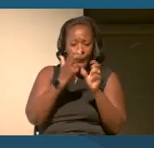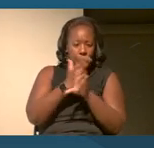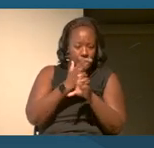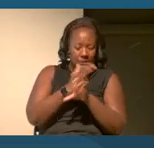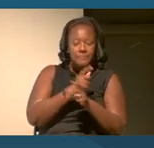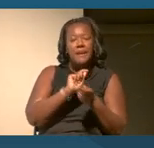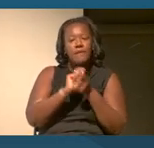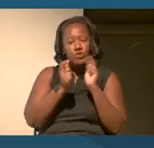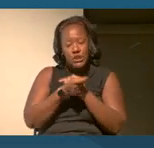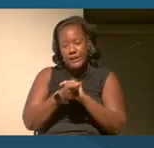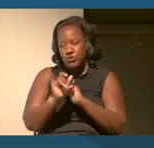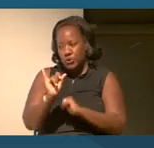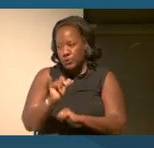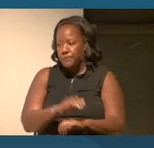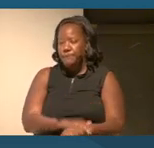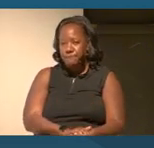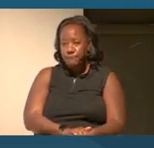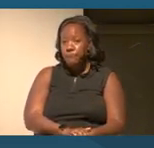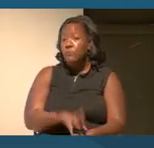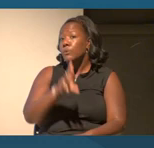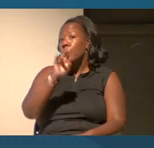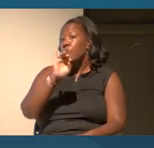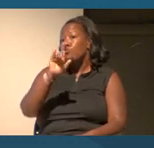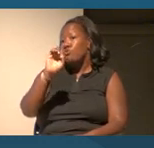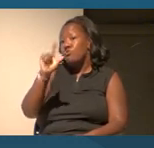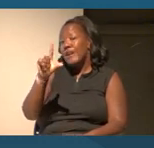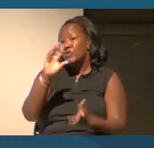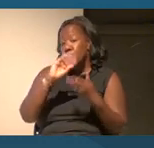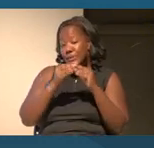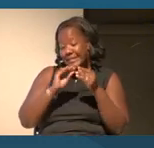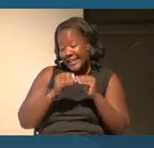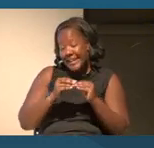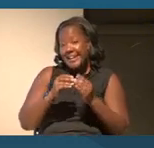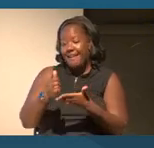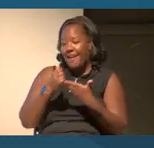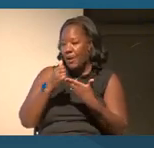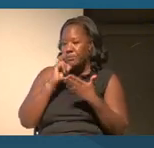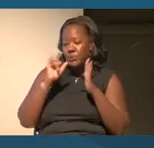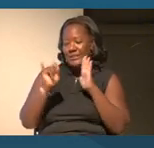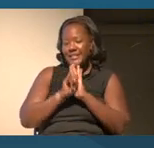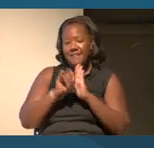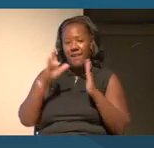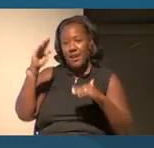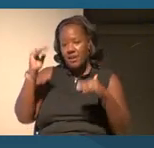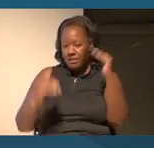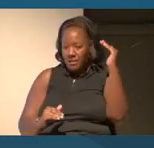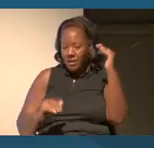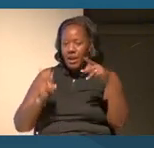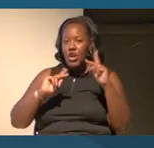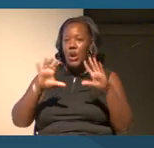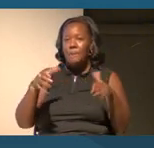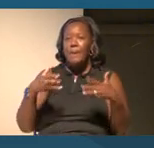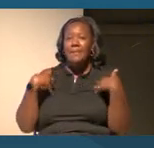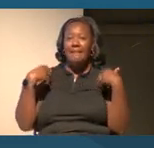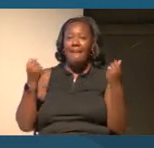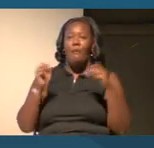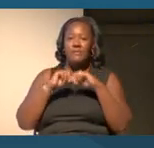For example, racial data from the census helps identify inequities in our public health system.